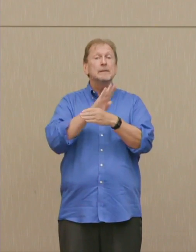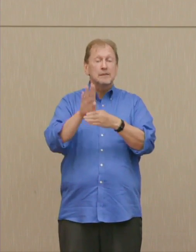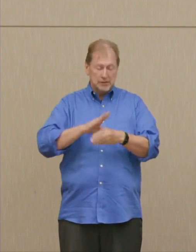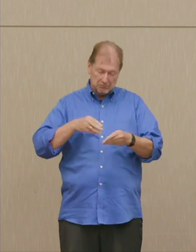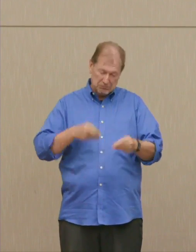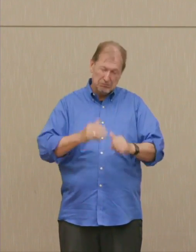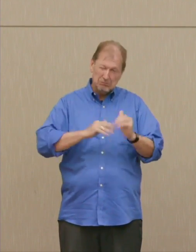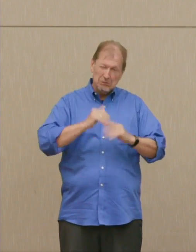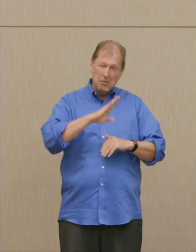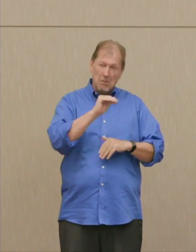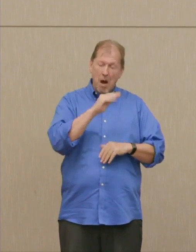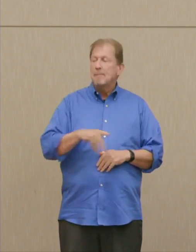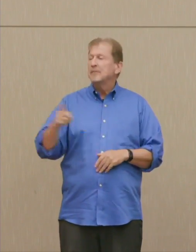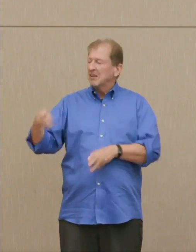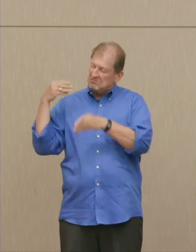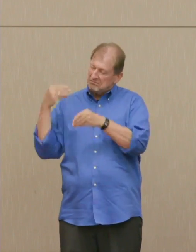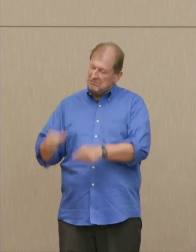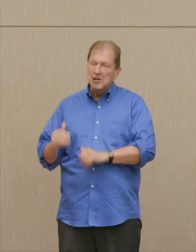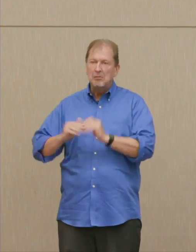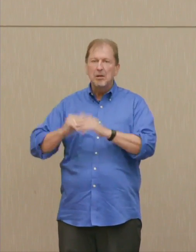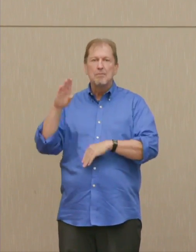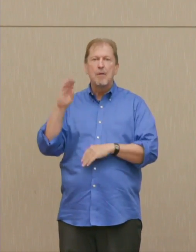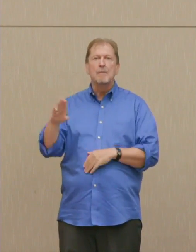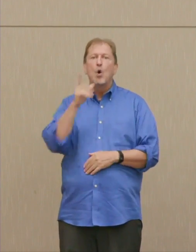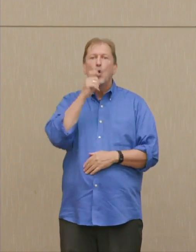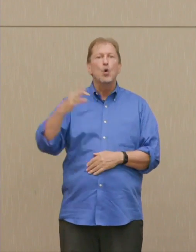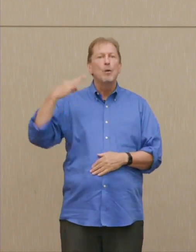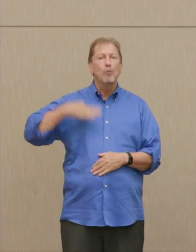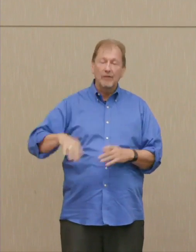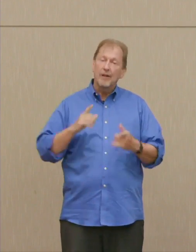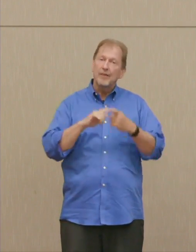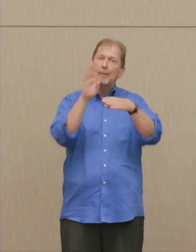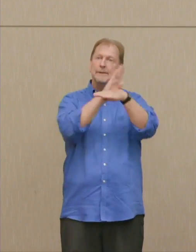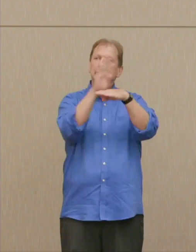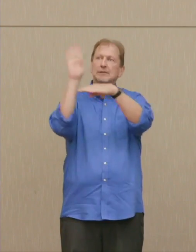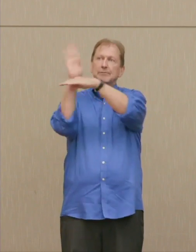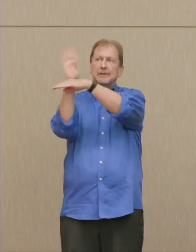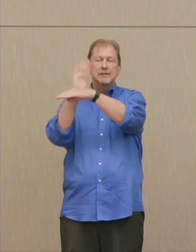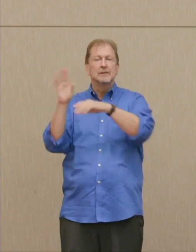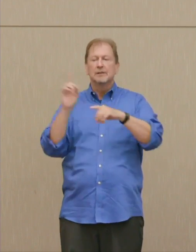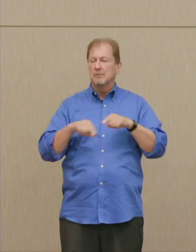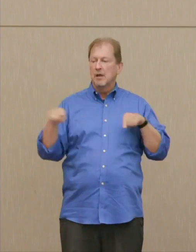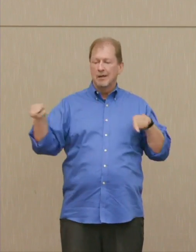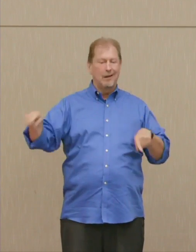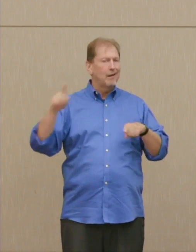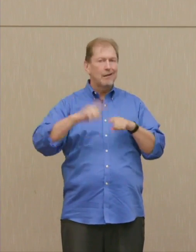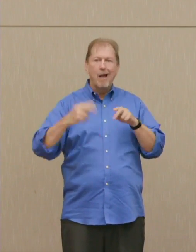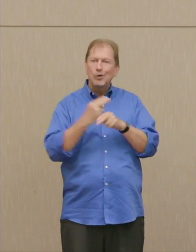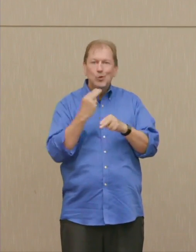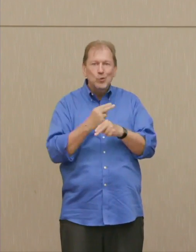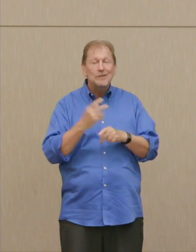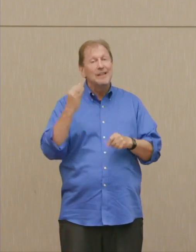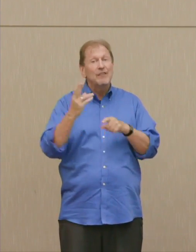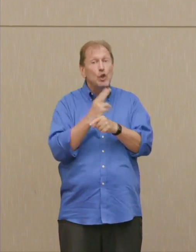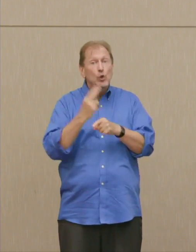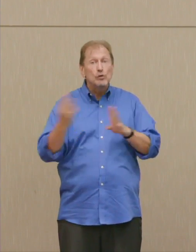The Russians go for profits now the same way Boeing and Lockheed and Grumman and General Dynamics do.